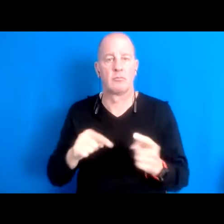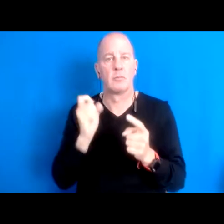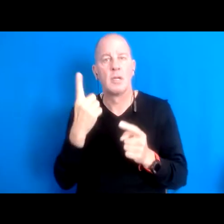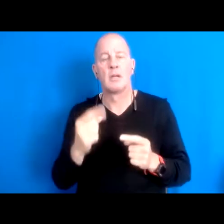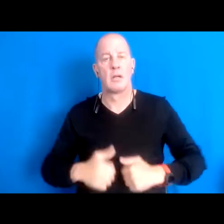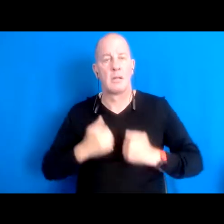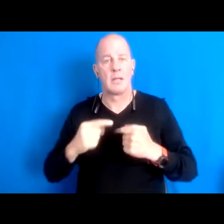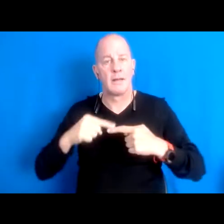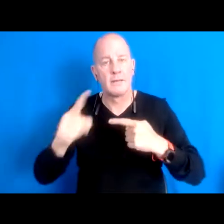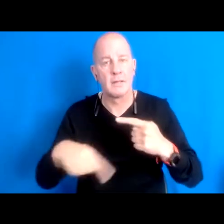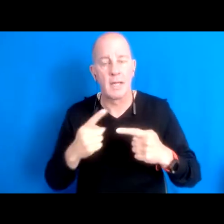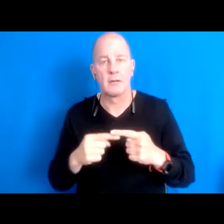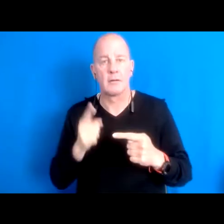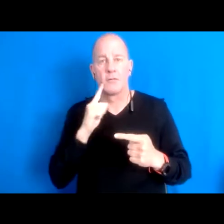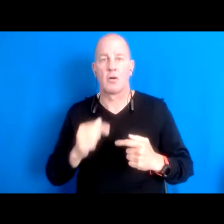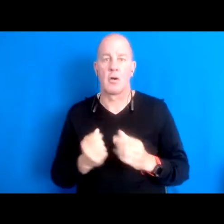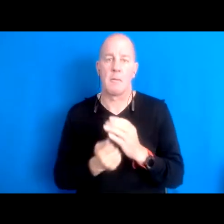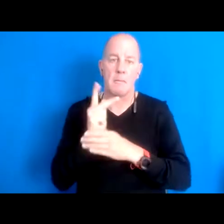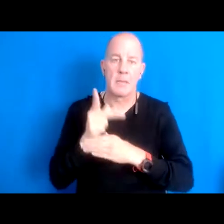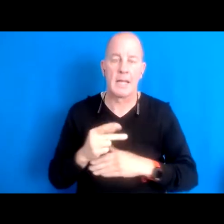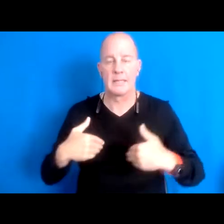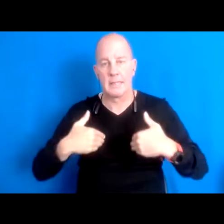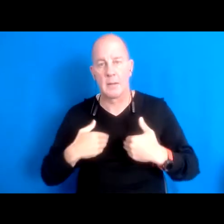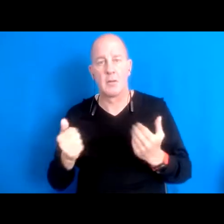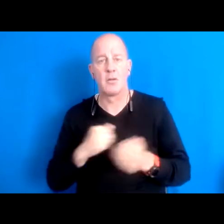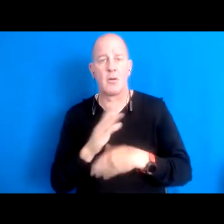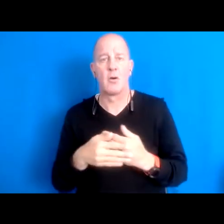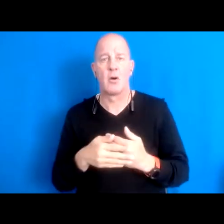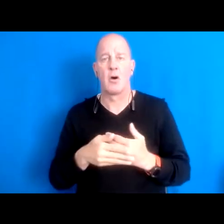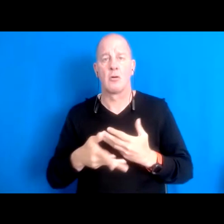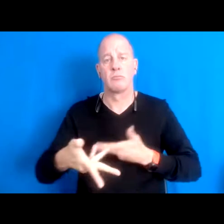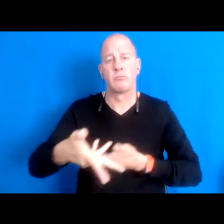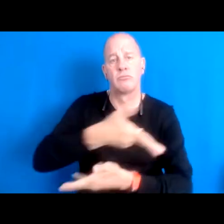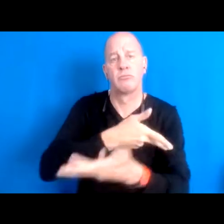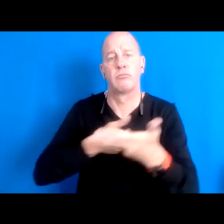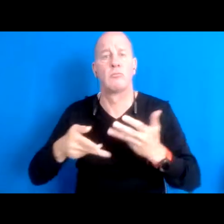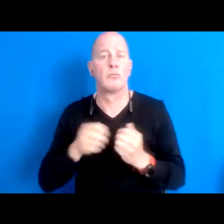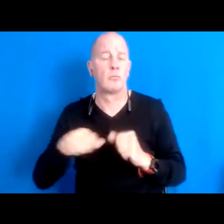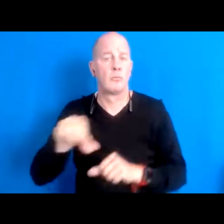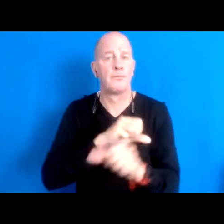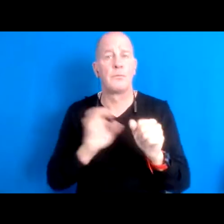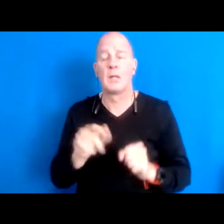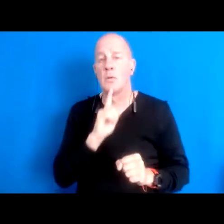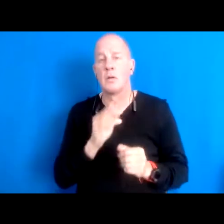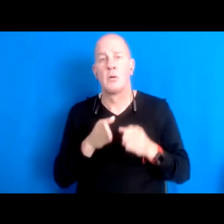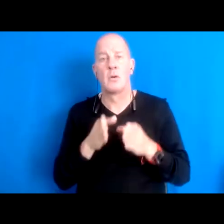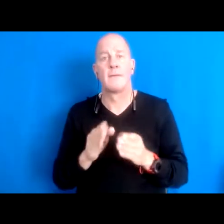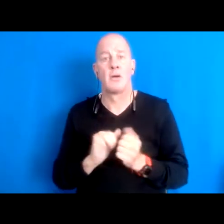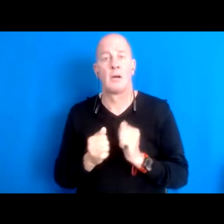16:04:24 shape and steward the land around you.